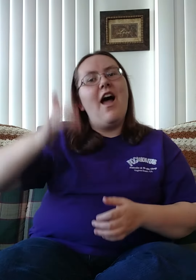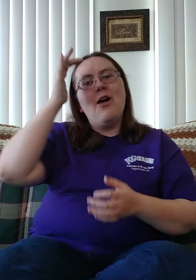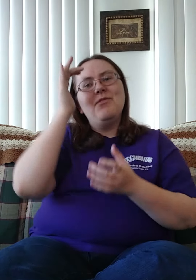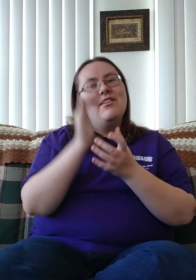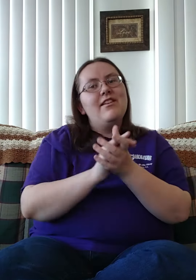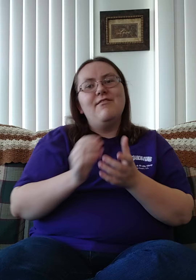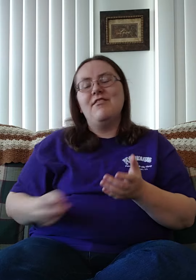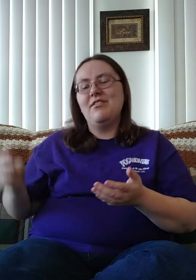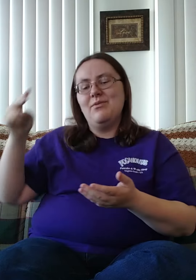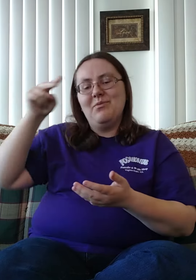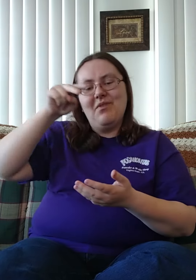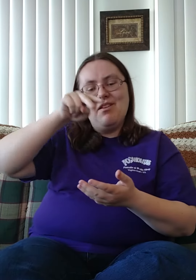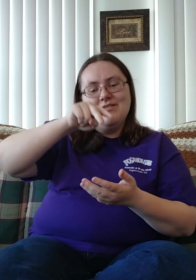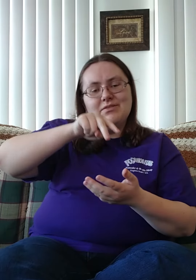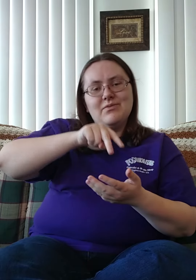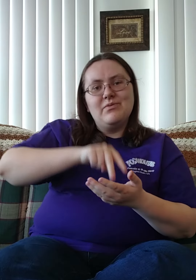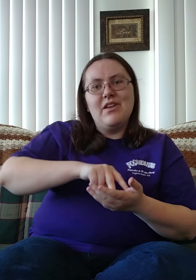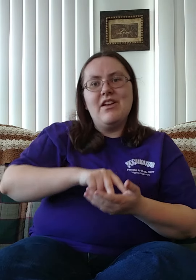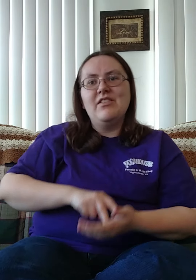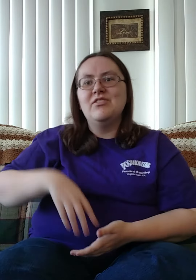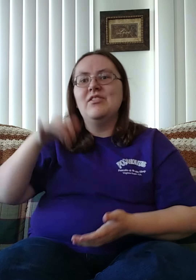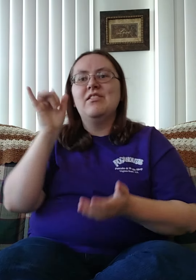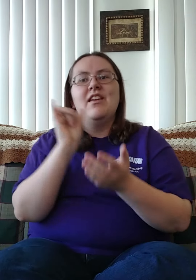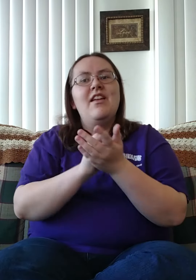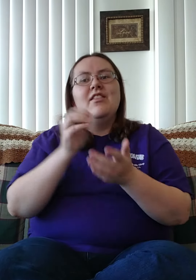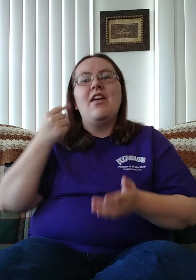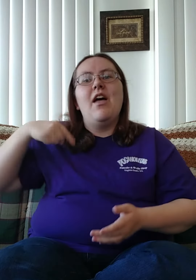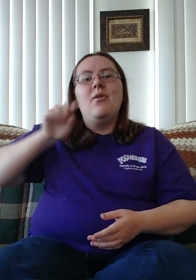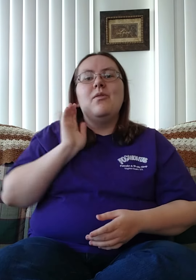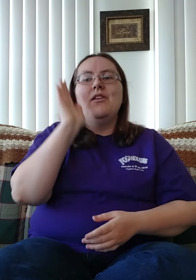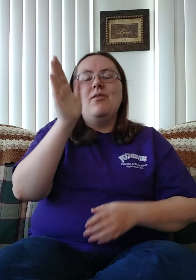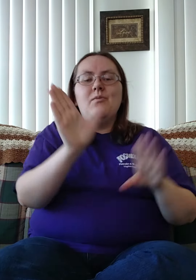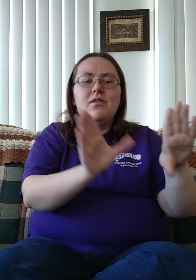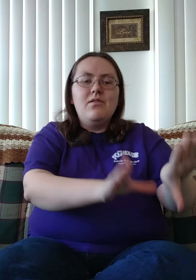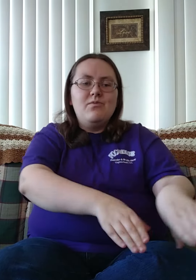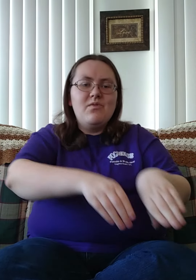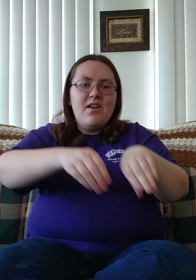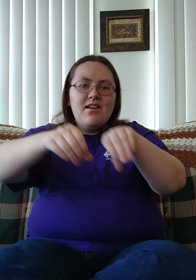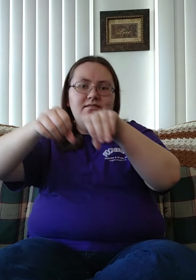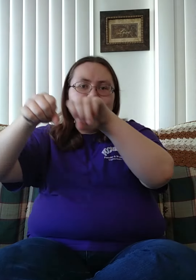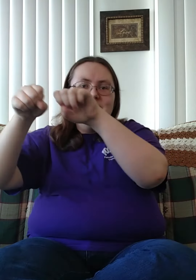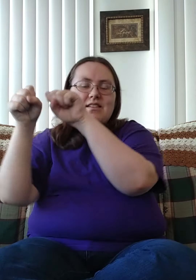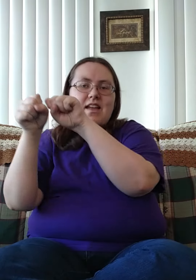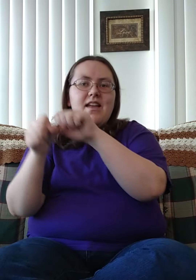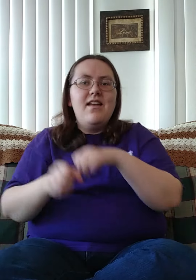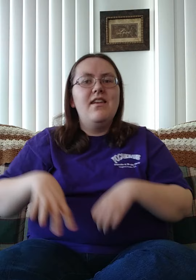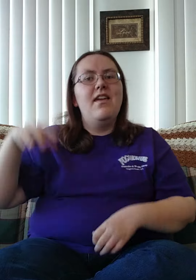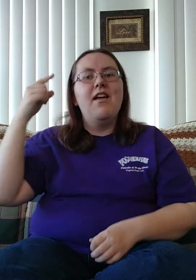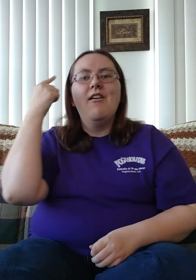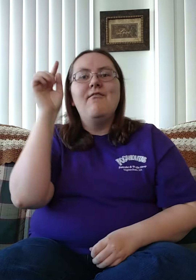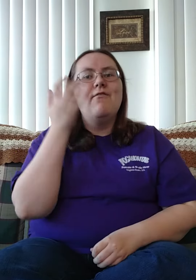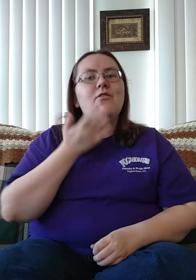I believe in the resurrection That we will rise again